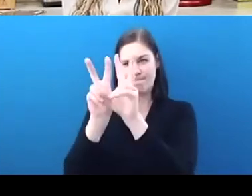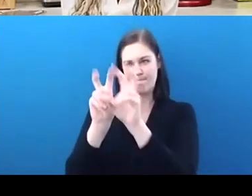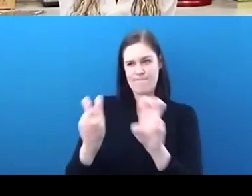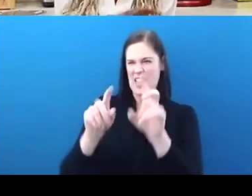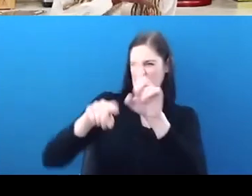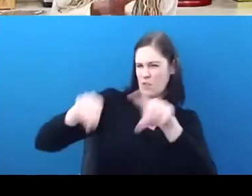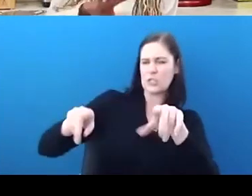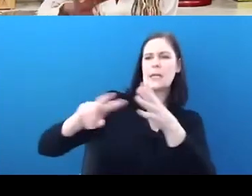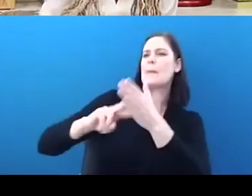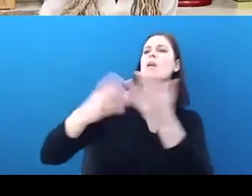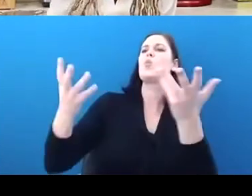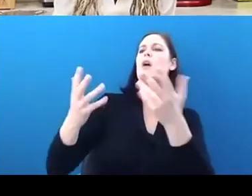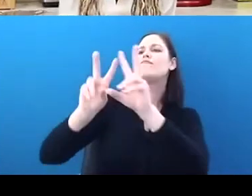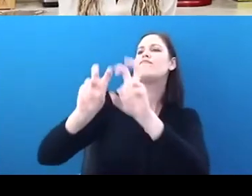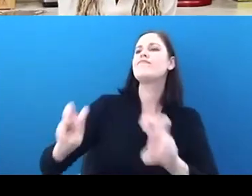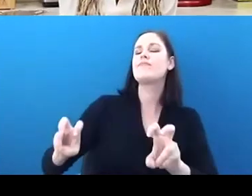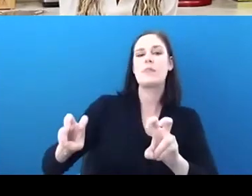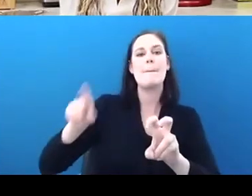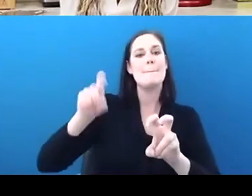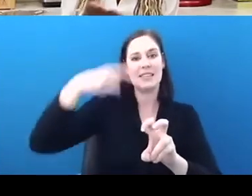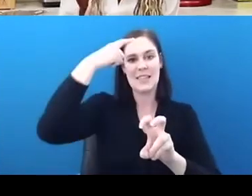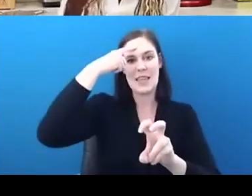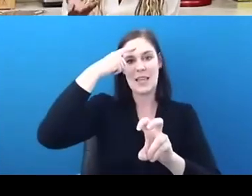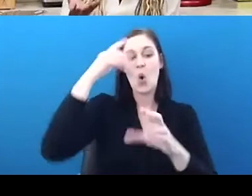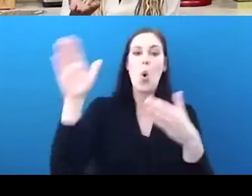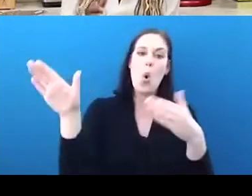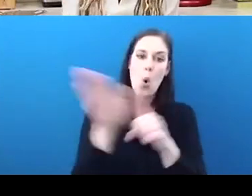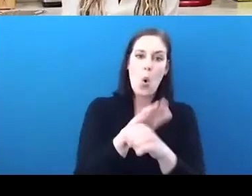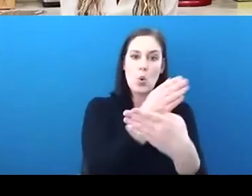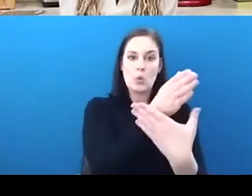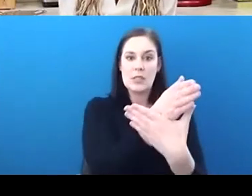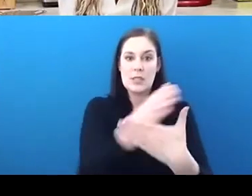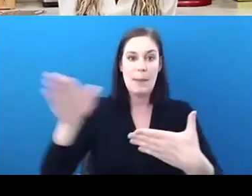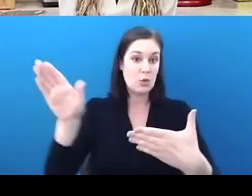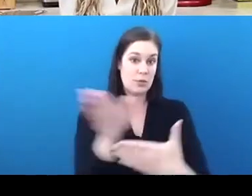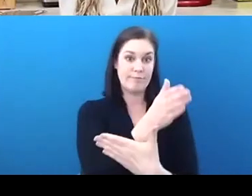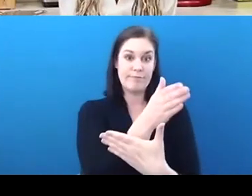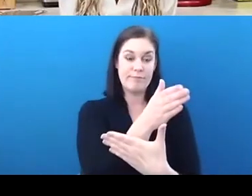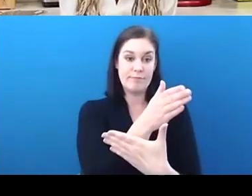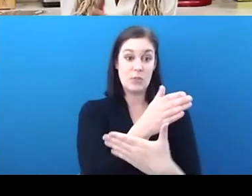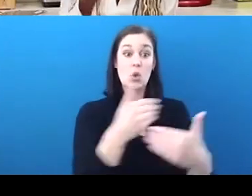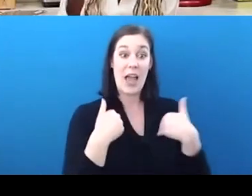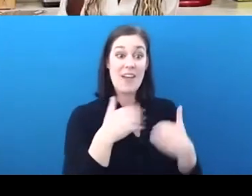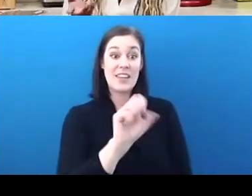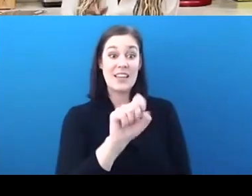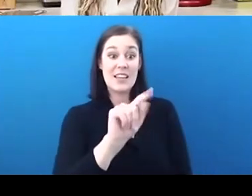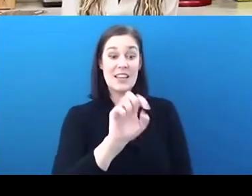the whole spectrum and having Stephanie on the panel when we look at your ERG groups,